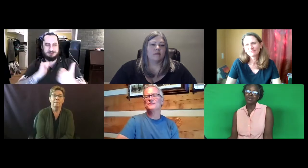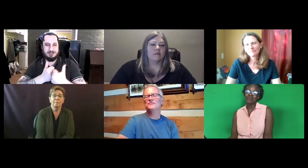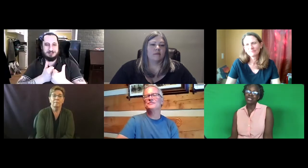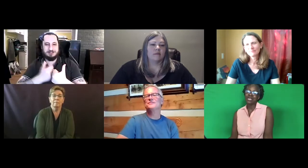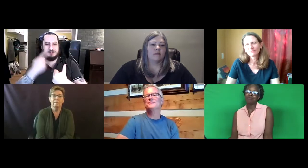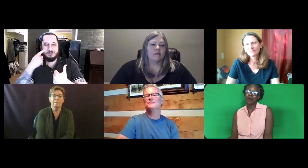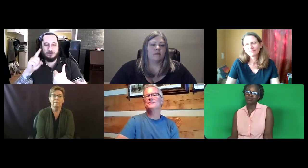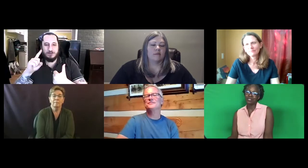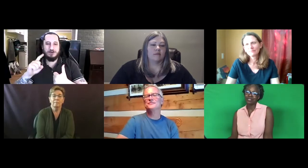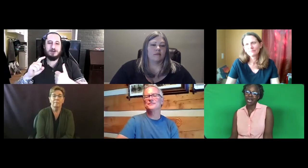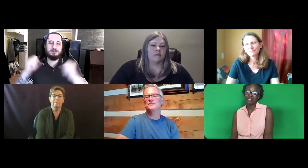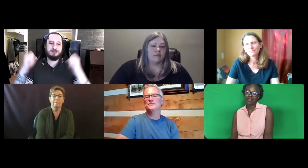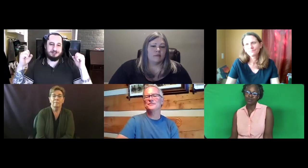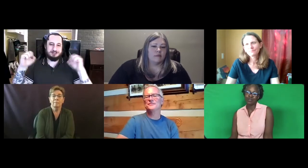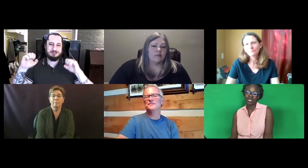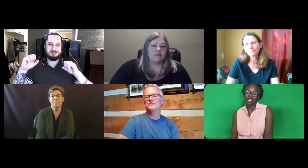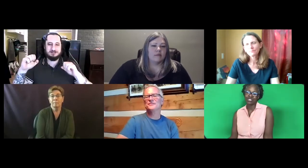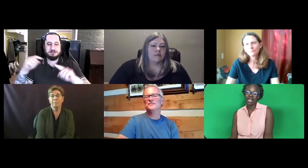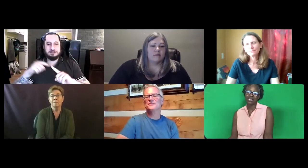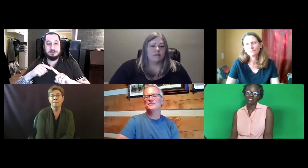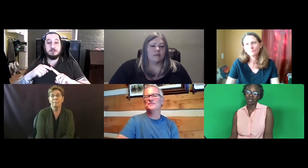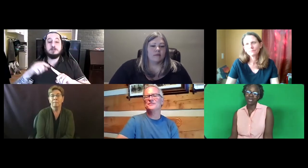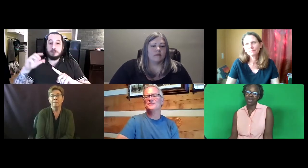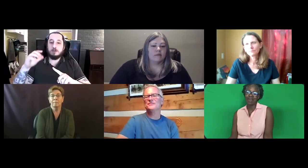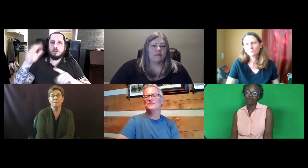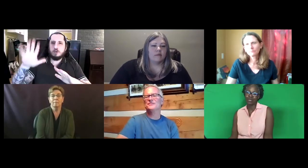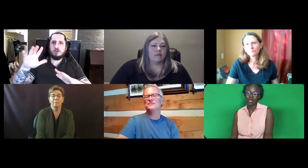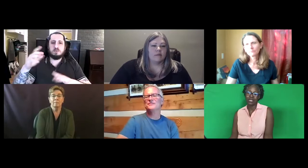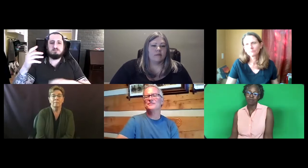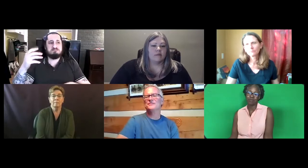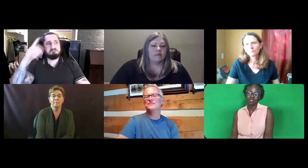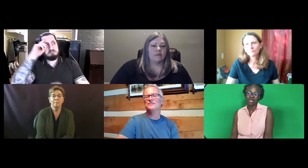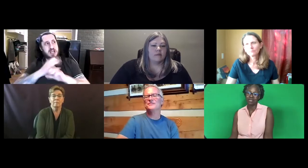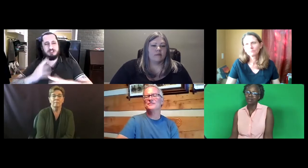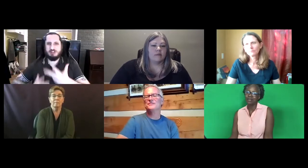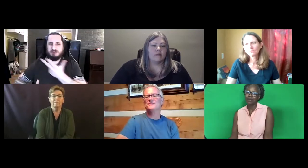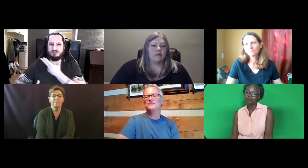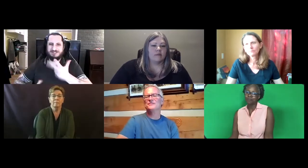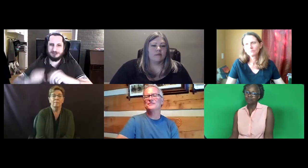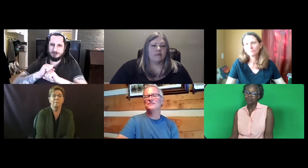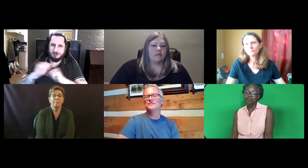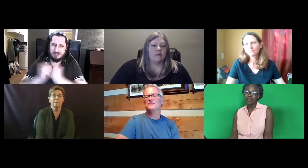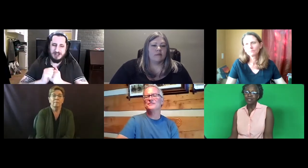So again, we have to think about that diversity, and the challenge that we have with the way that people sign.